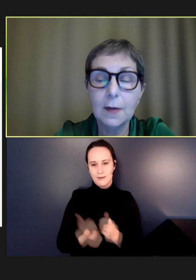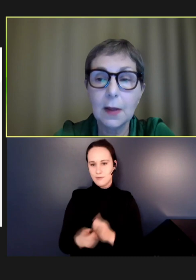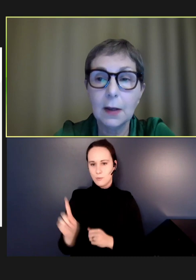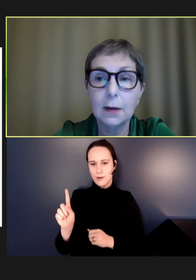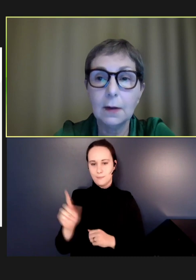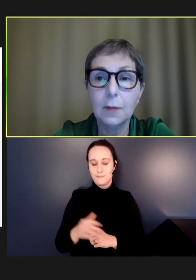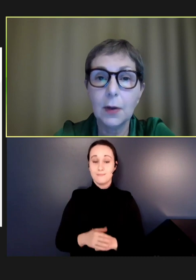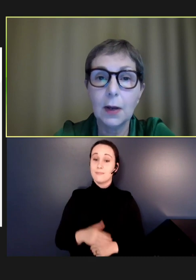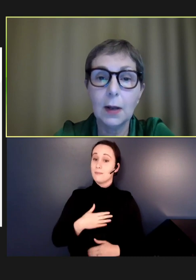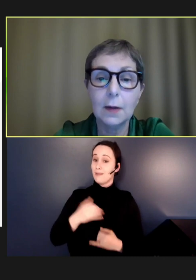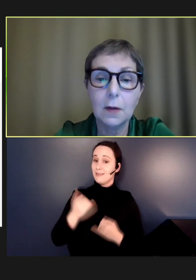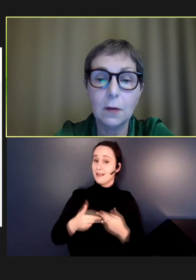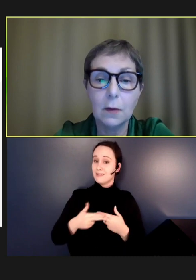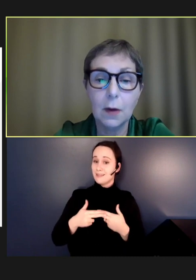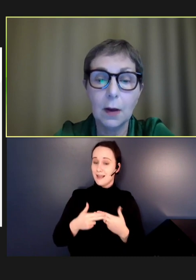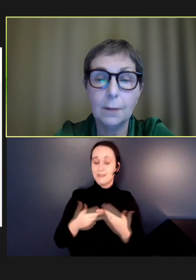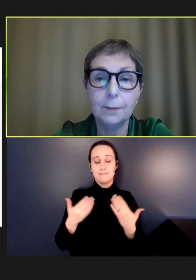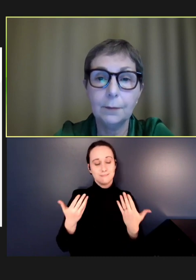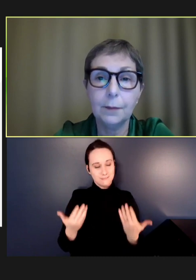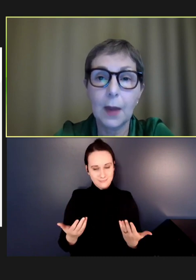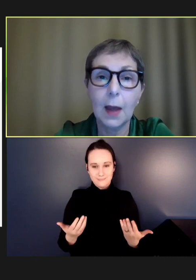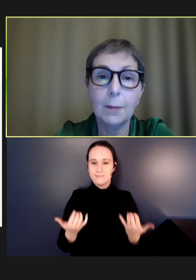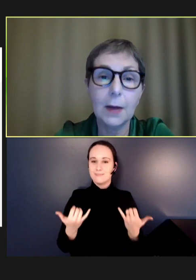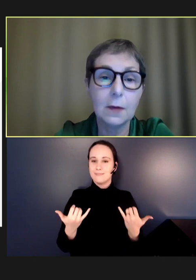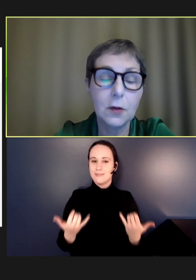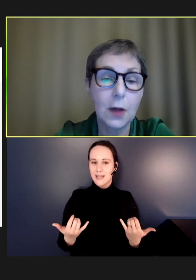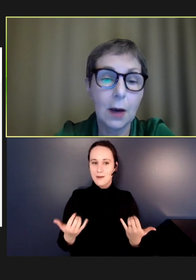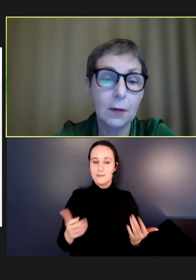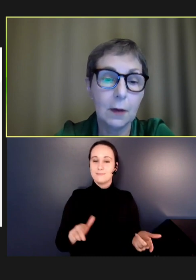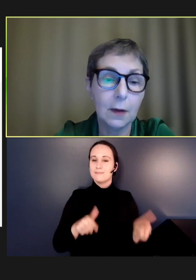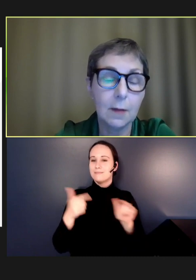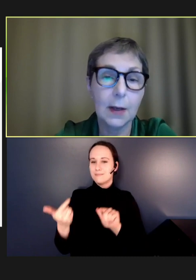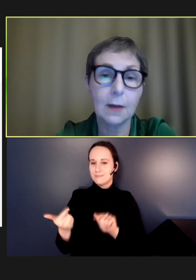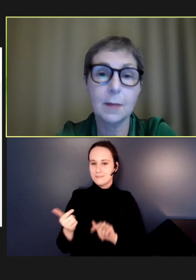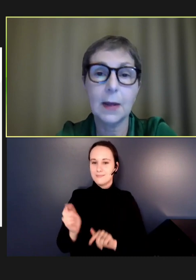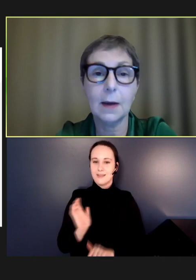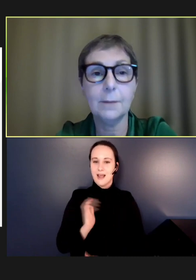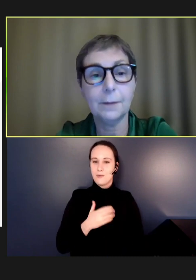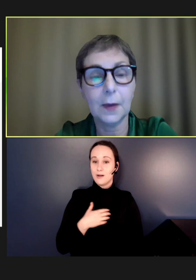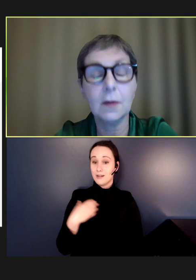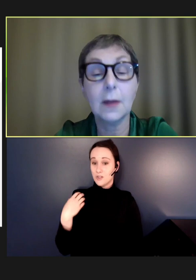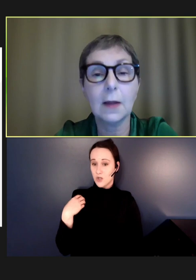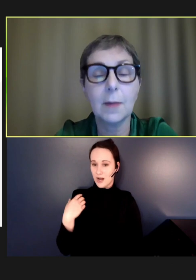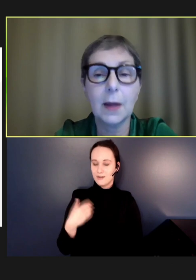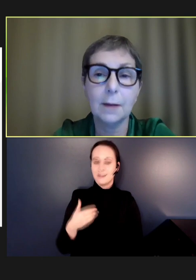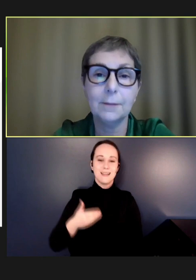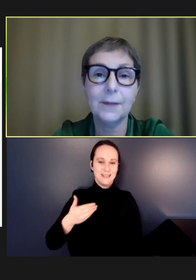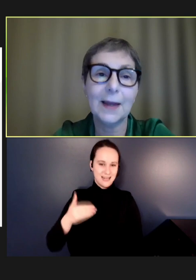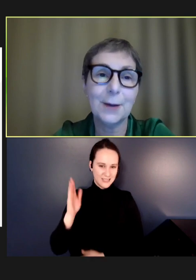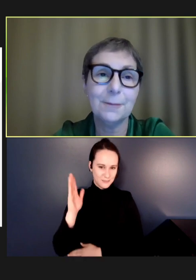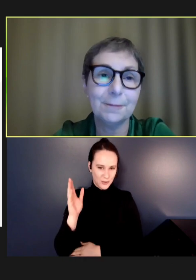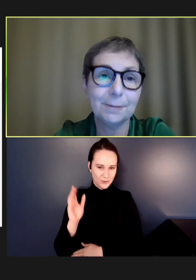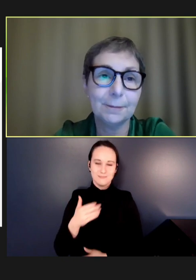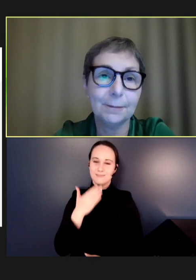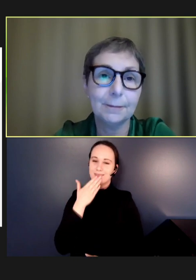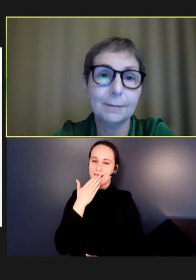slide. At this point, I'd like to hand back to the chair and to the next speaker. Thank you.